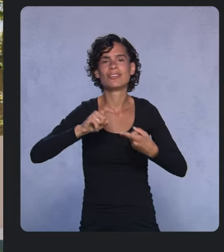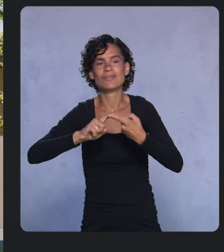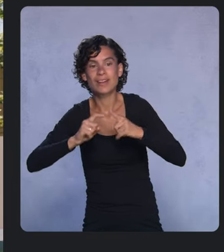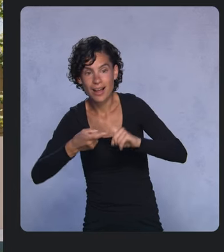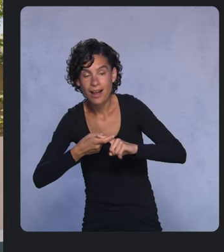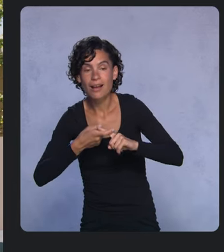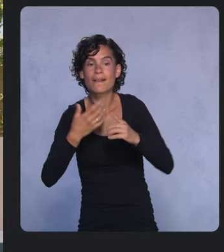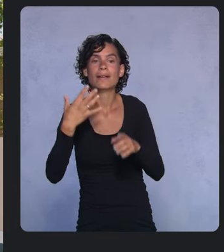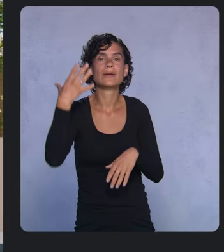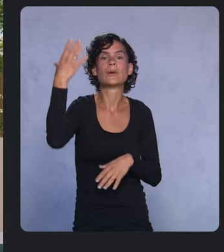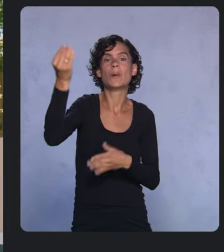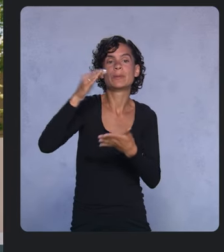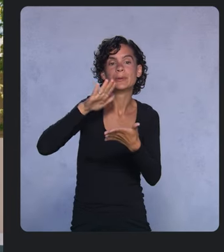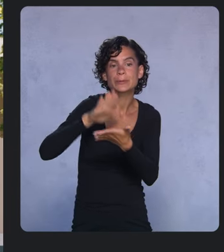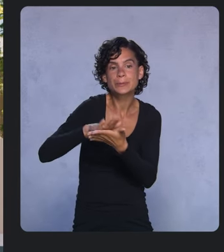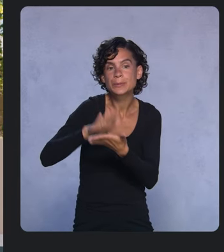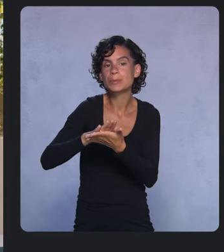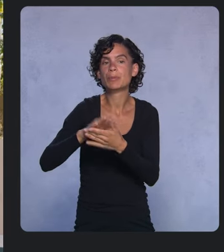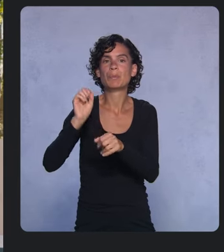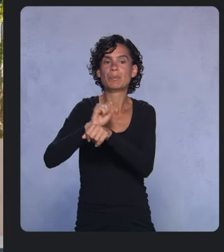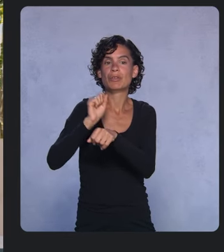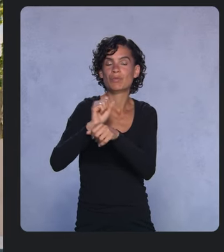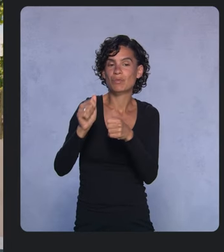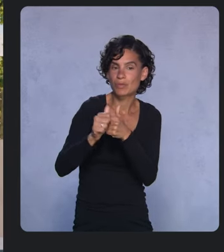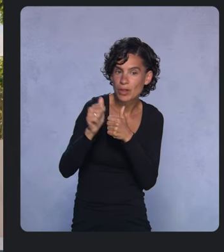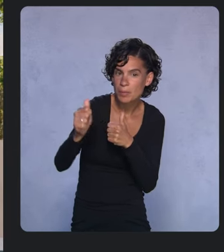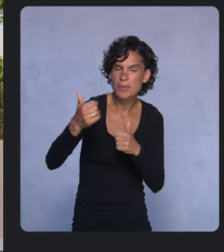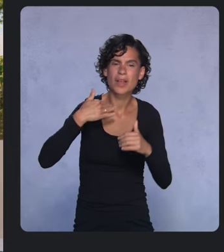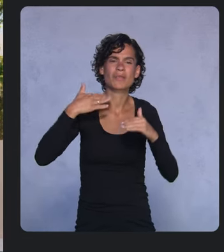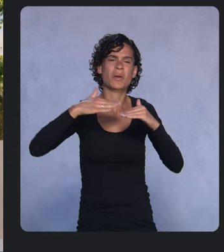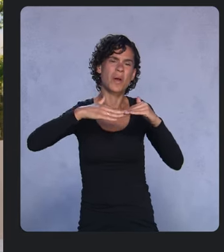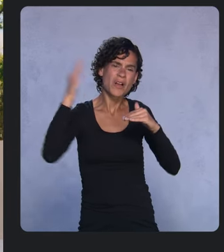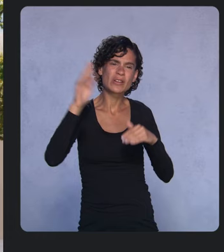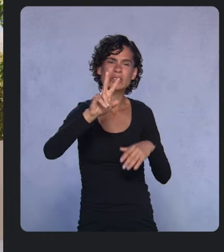There are over 250 million active large screen active devices.